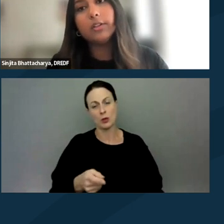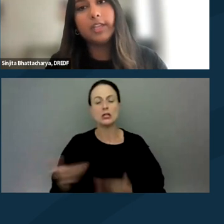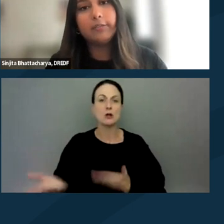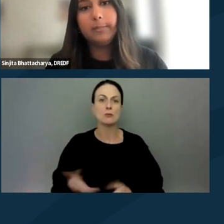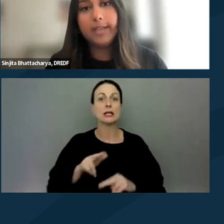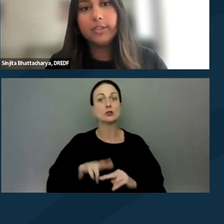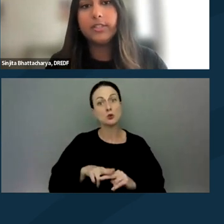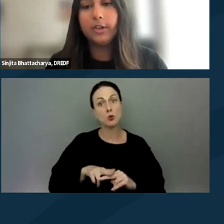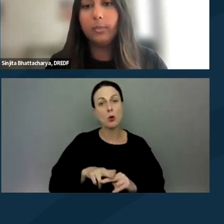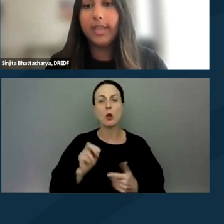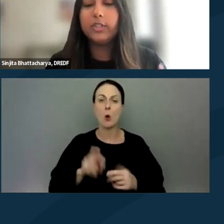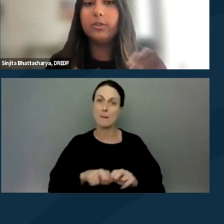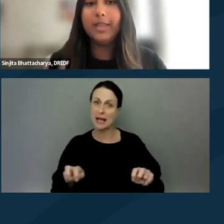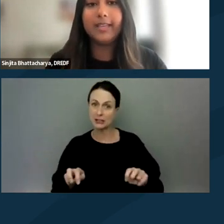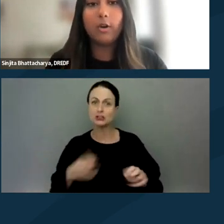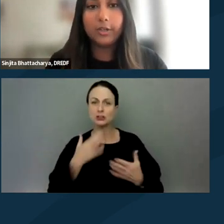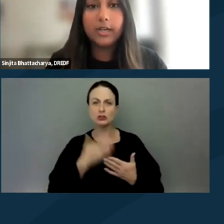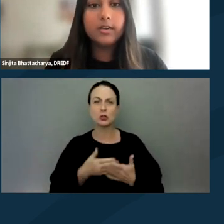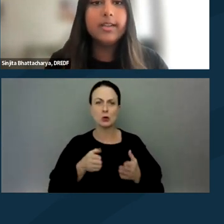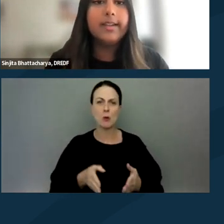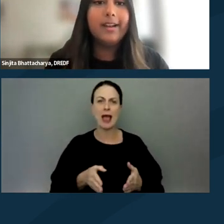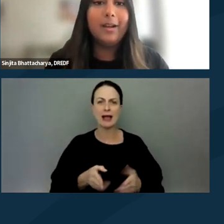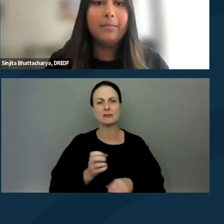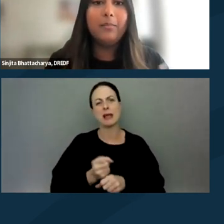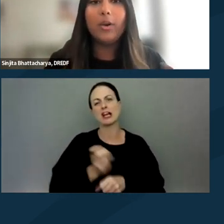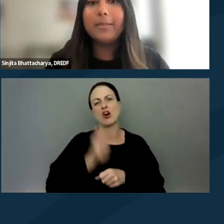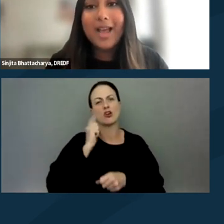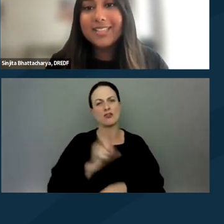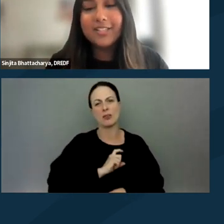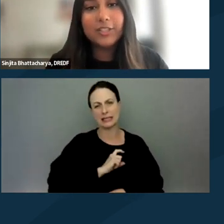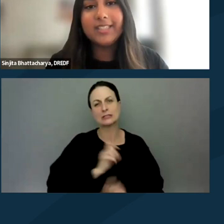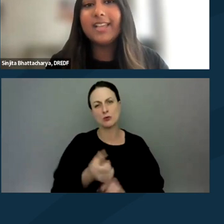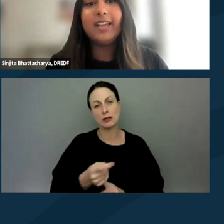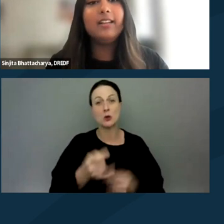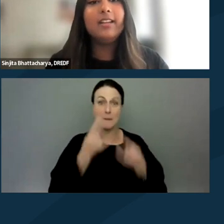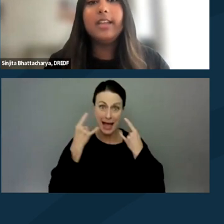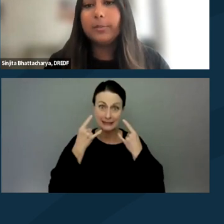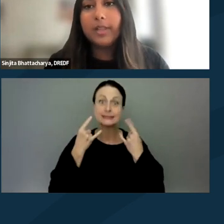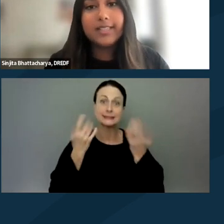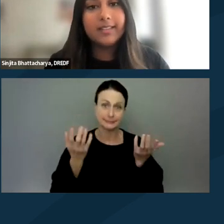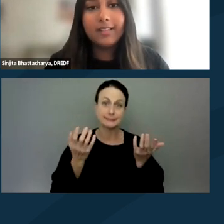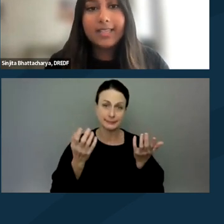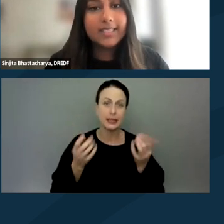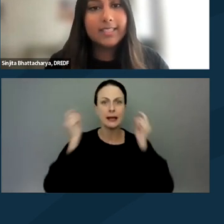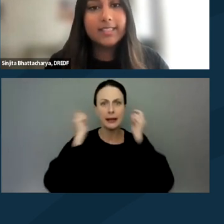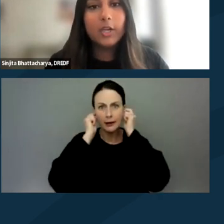or looking for a bench is a good way to make it harder. Wearing a mask, as Jillian said, earplugs, sunglasses,